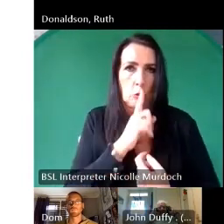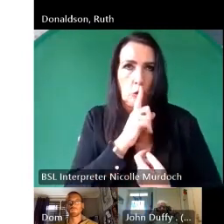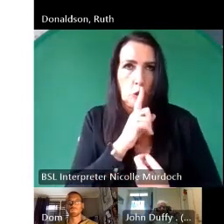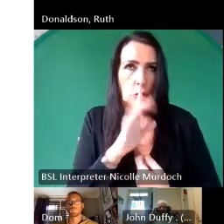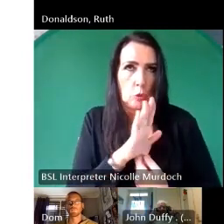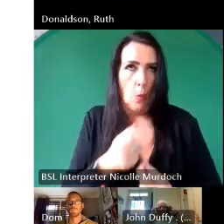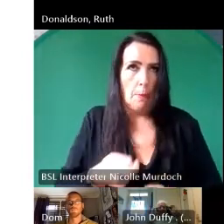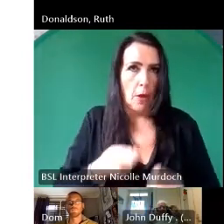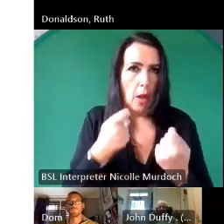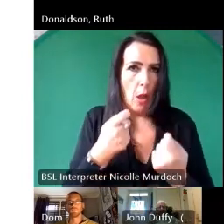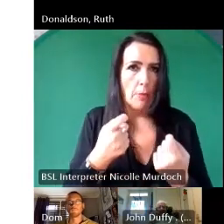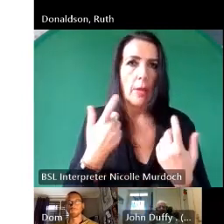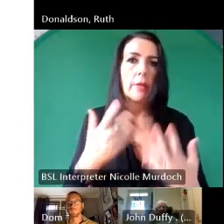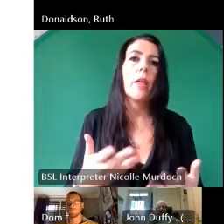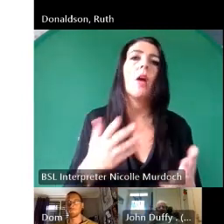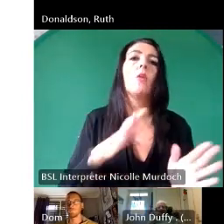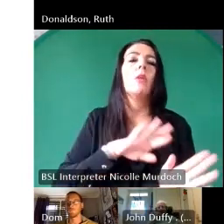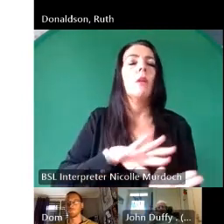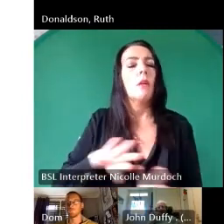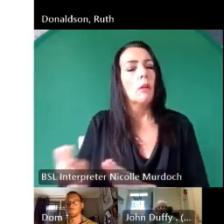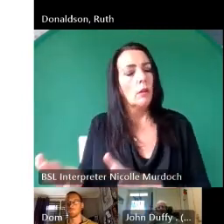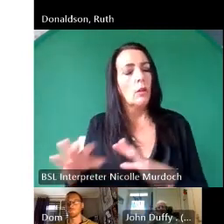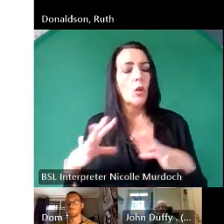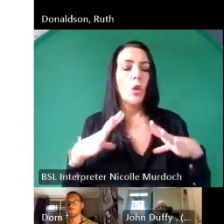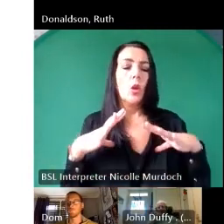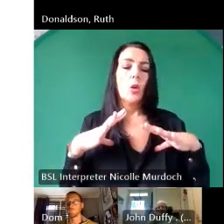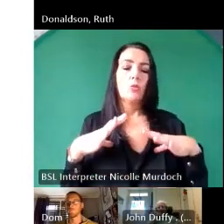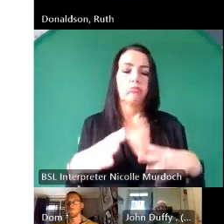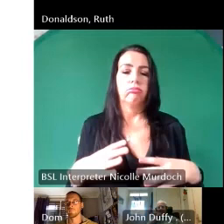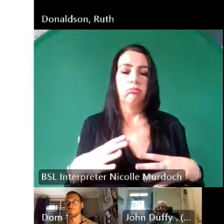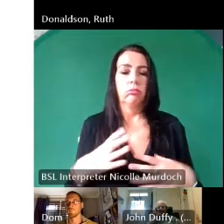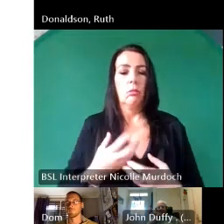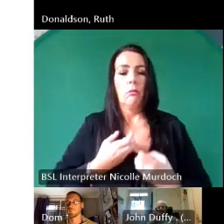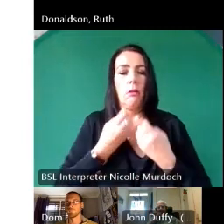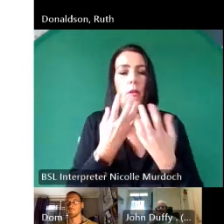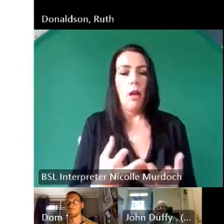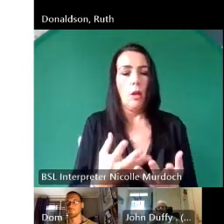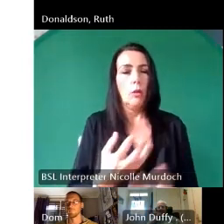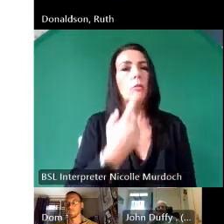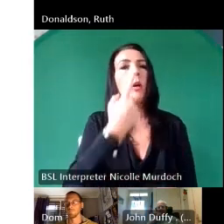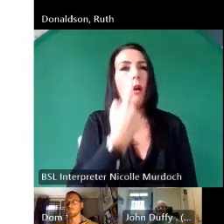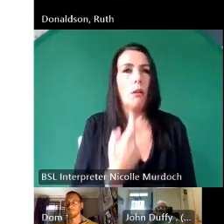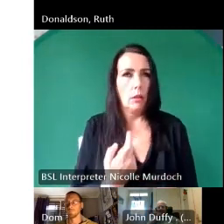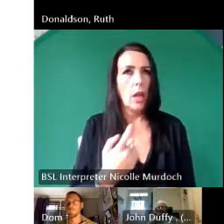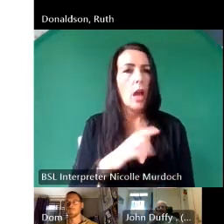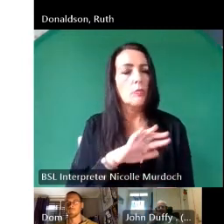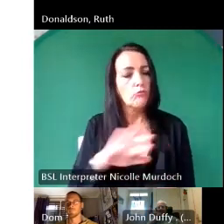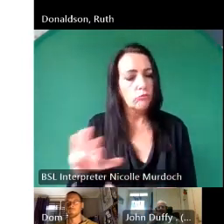this interview and that gives her this confidence of of overcoming a fear and then she starts out